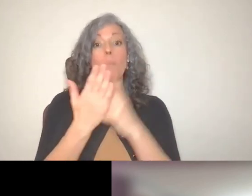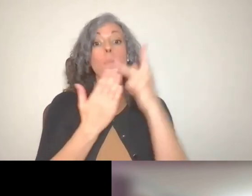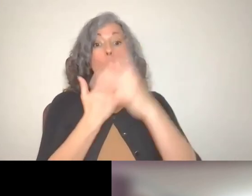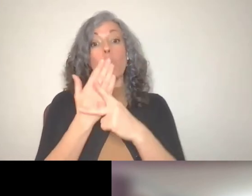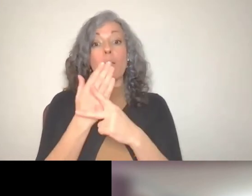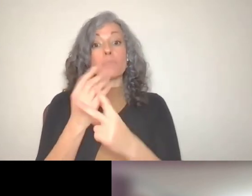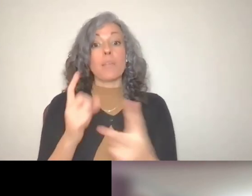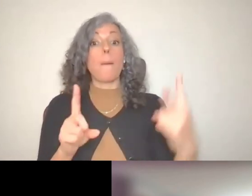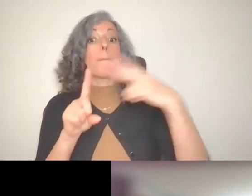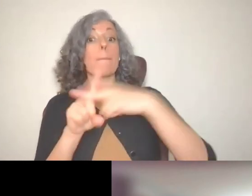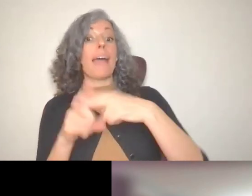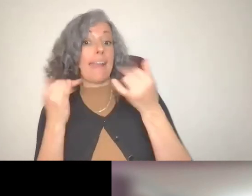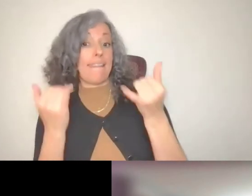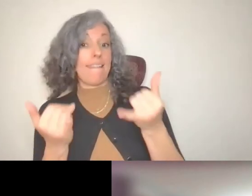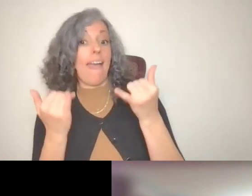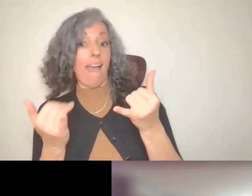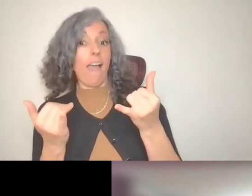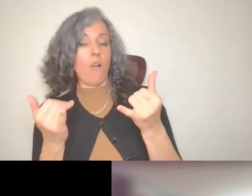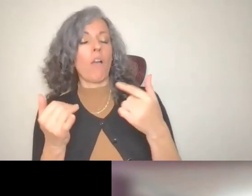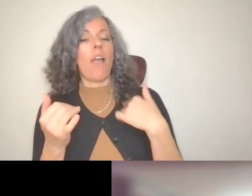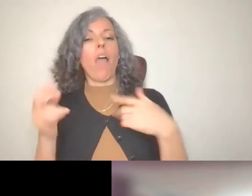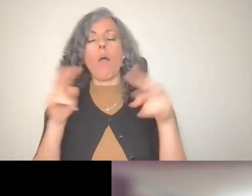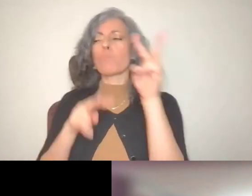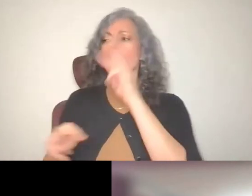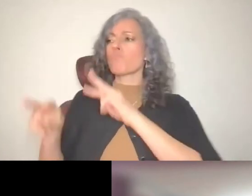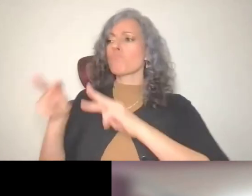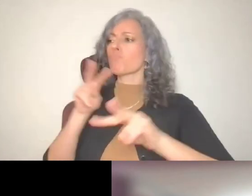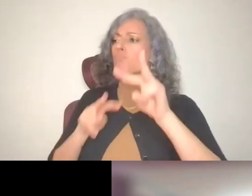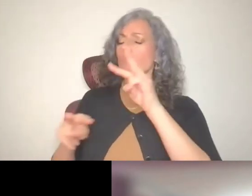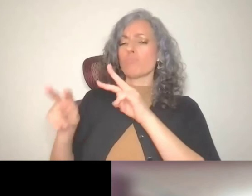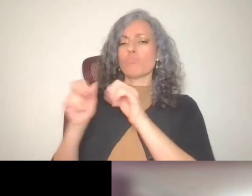And as I was looking through the energies